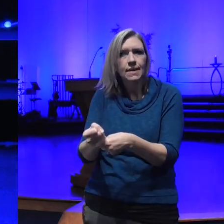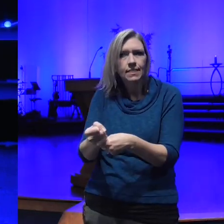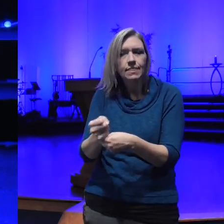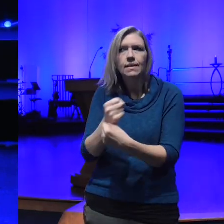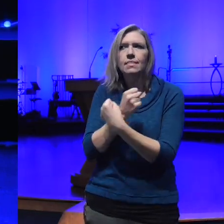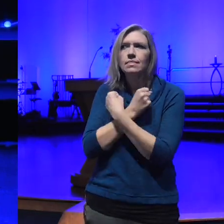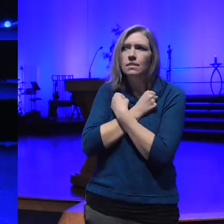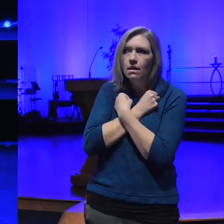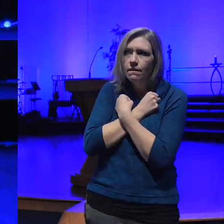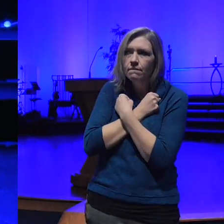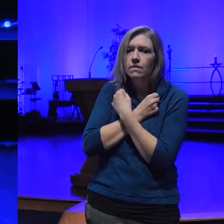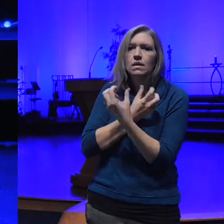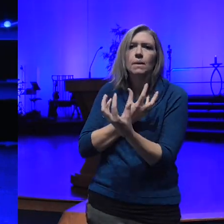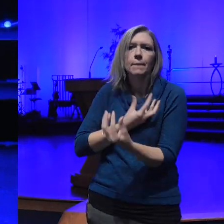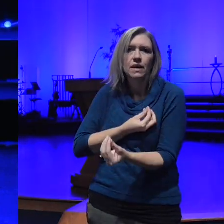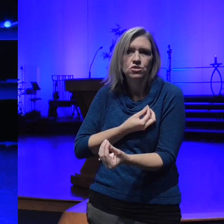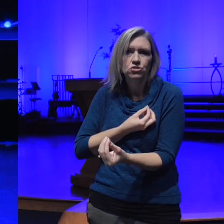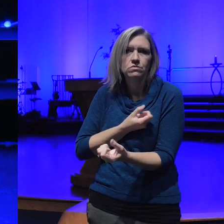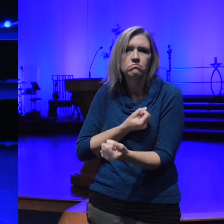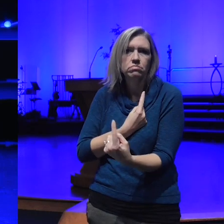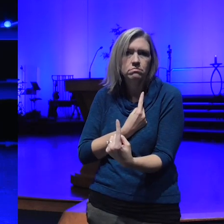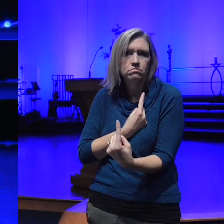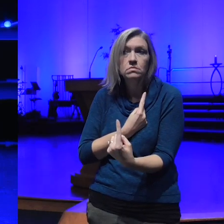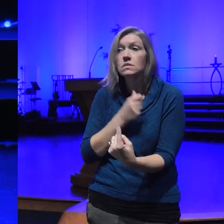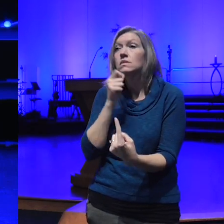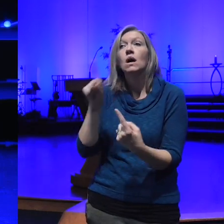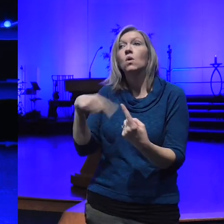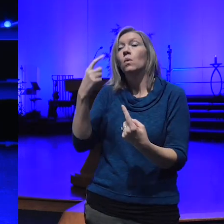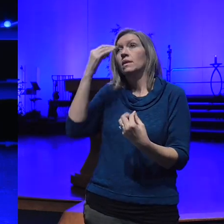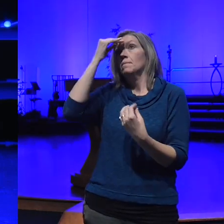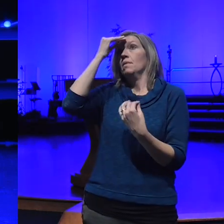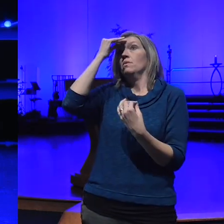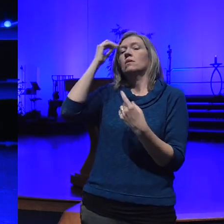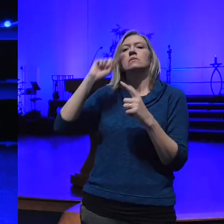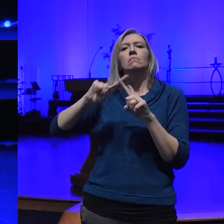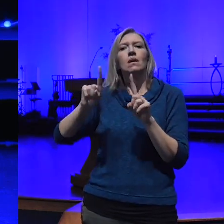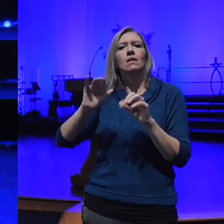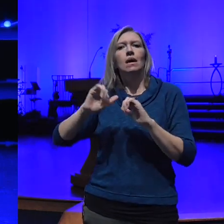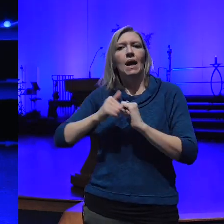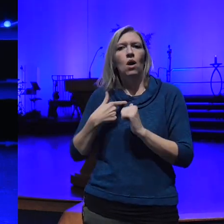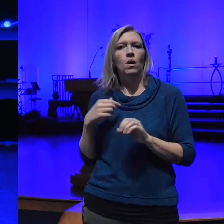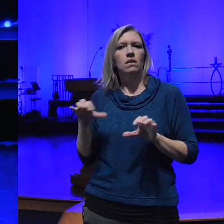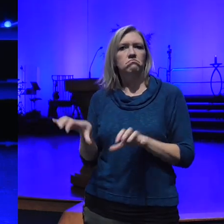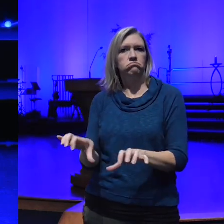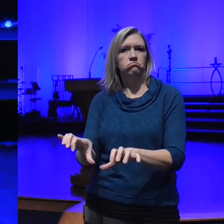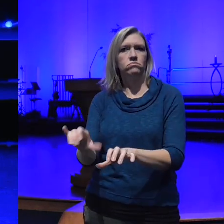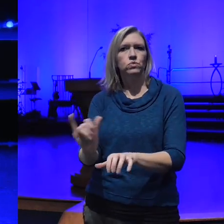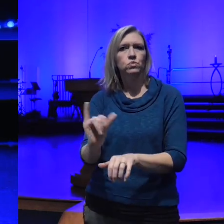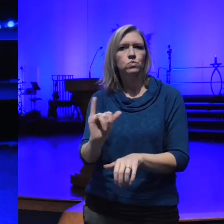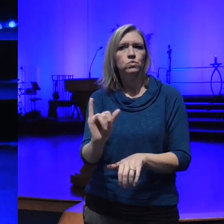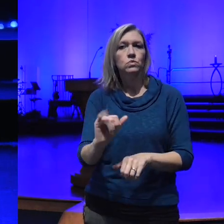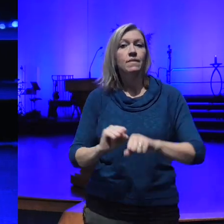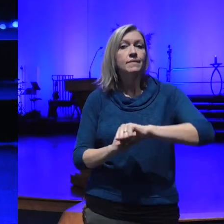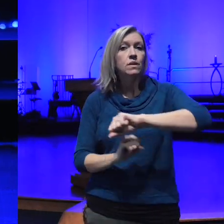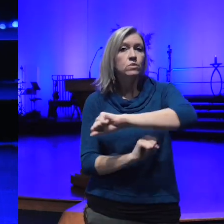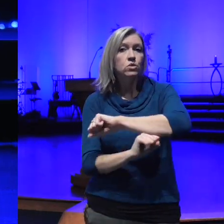compassion not only in my head but how I live it out our founder Ernest Holmes in his final message